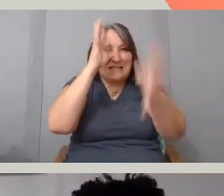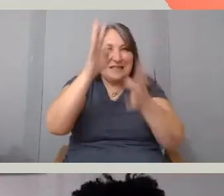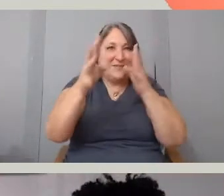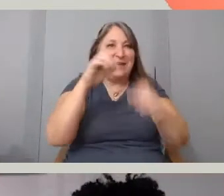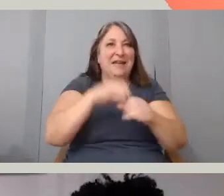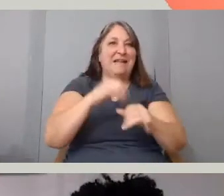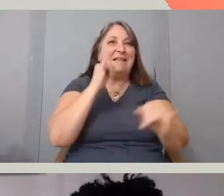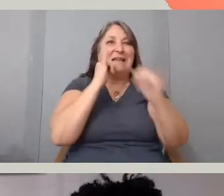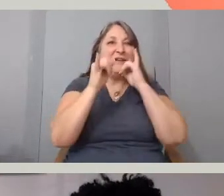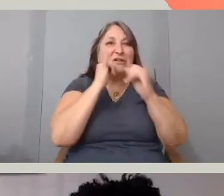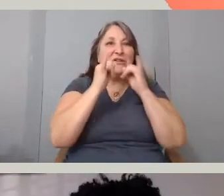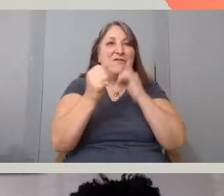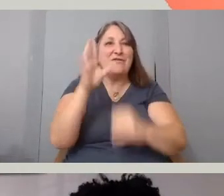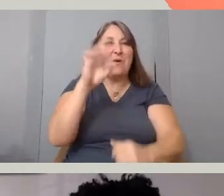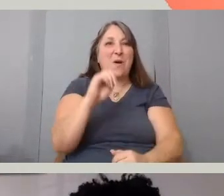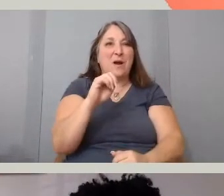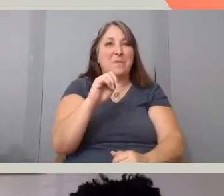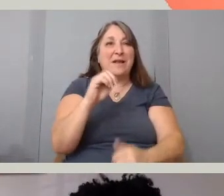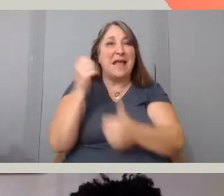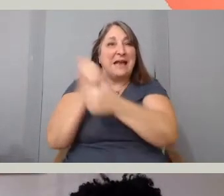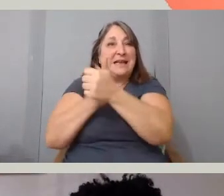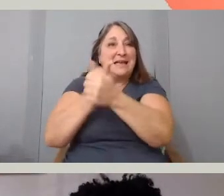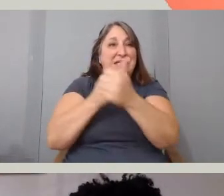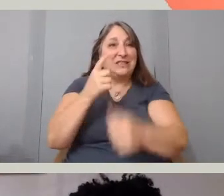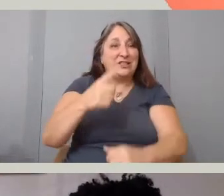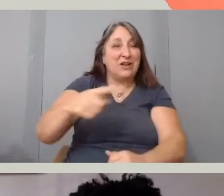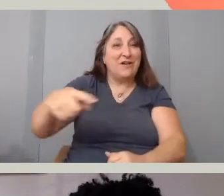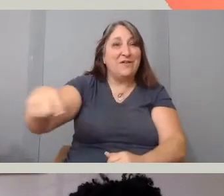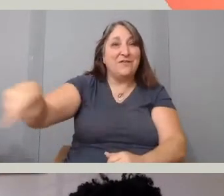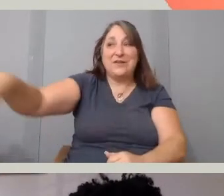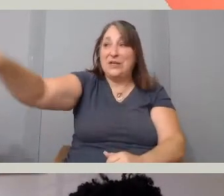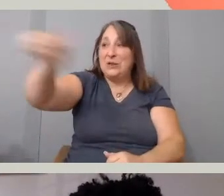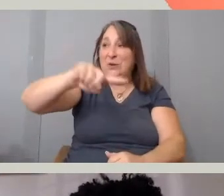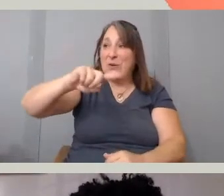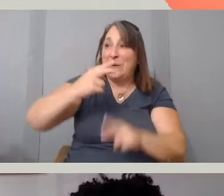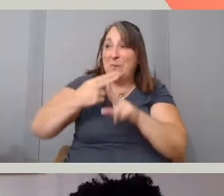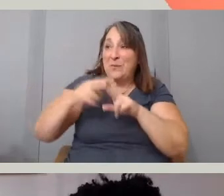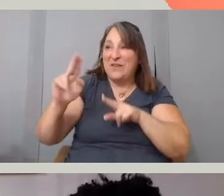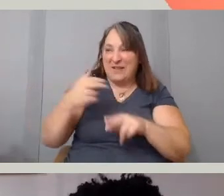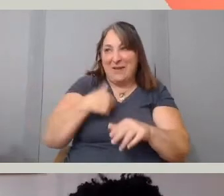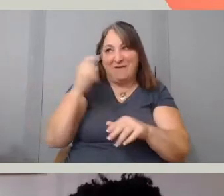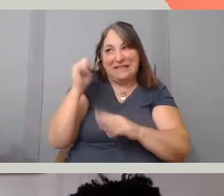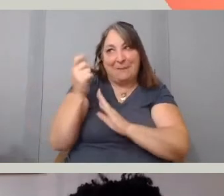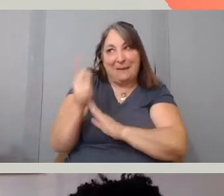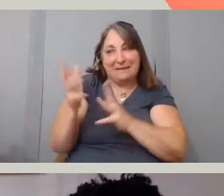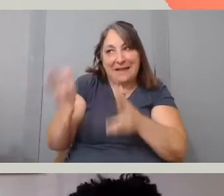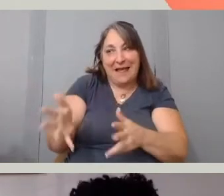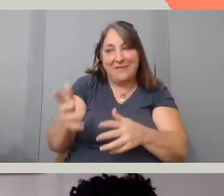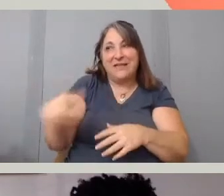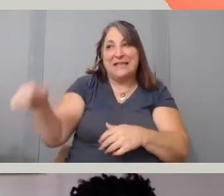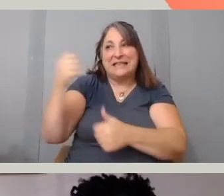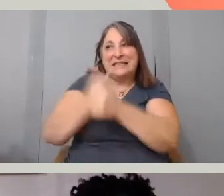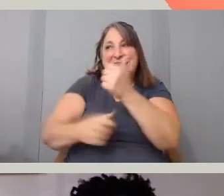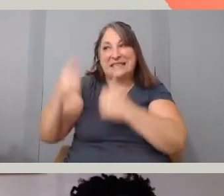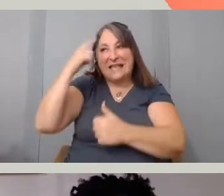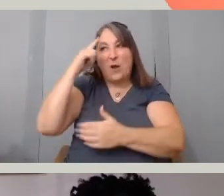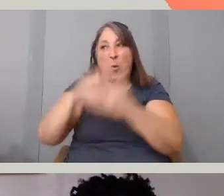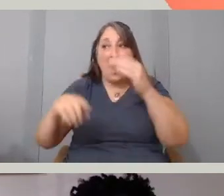Could maybe each of you just briefly, since we only have 10 minutes, think about like what advice you might have